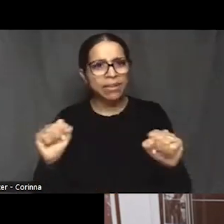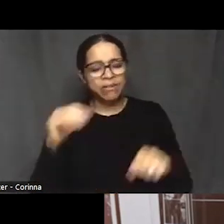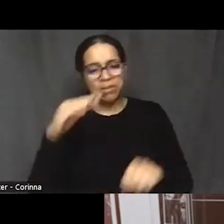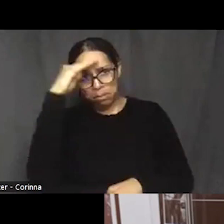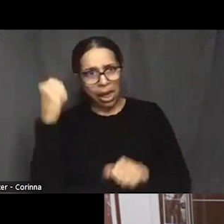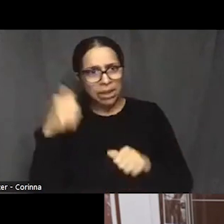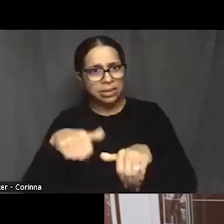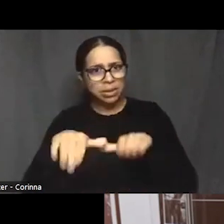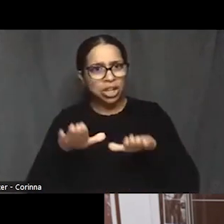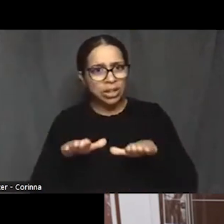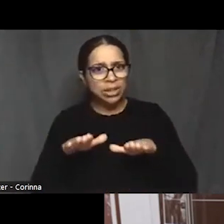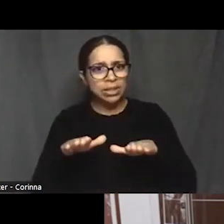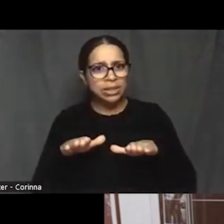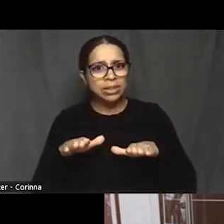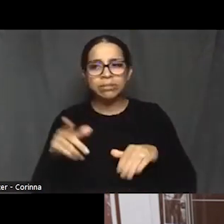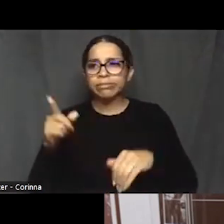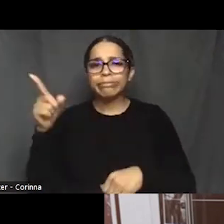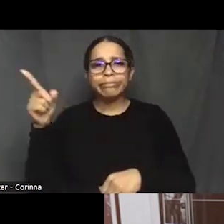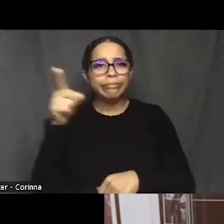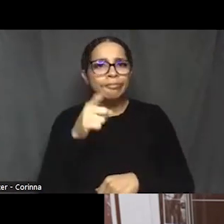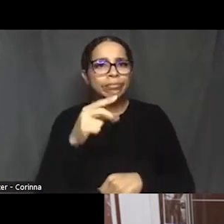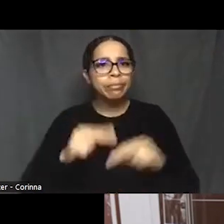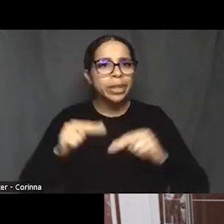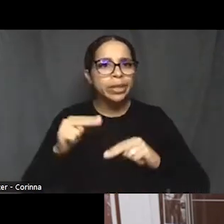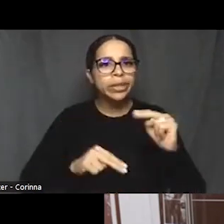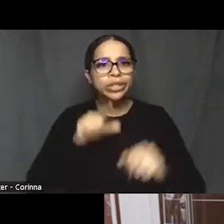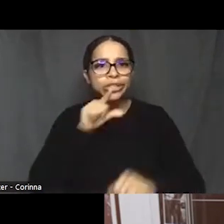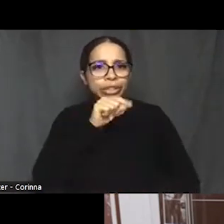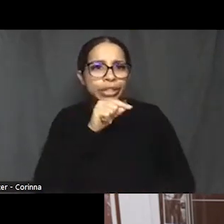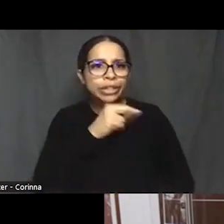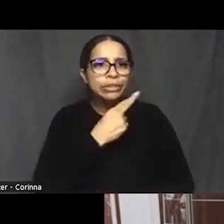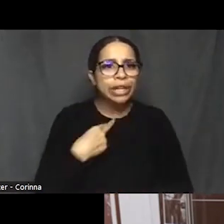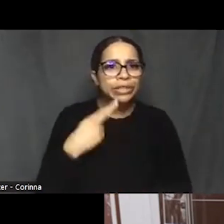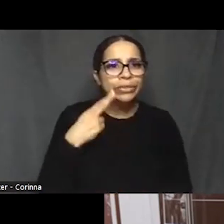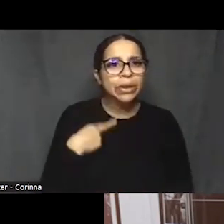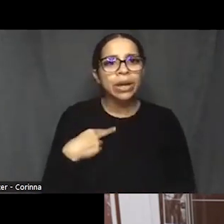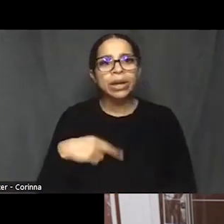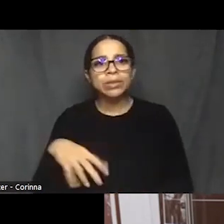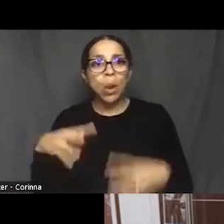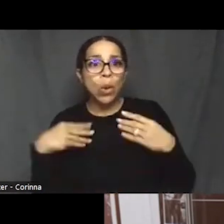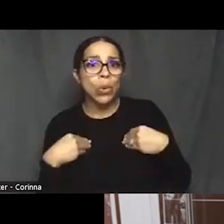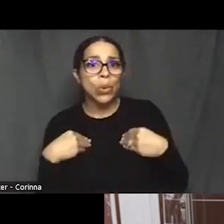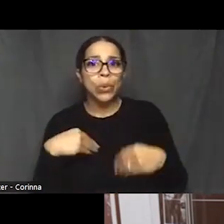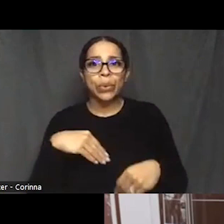chicken joints and putting their names on chicken joints and hamburger places and